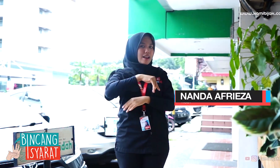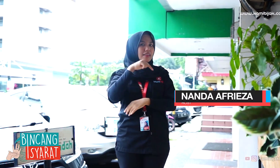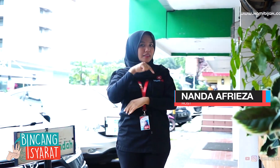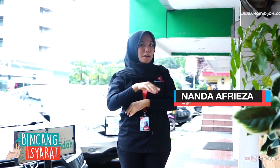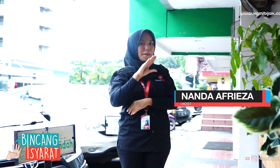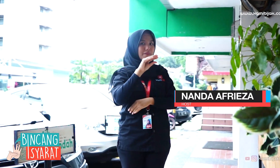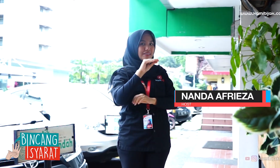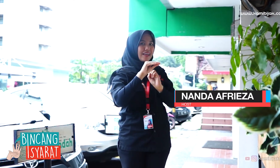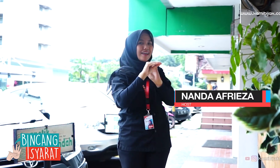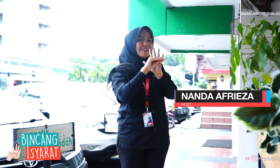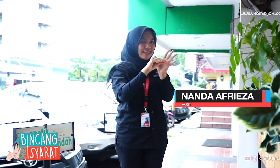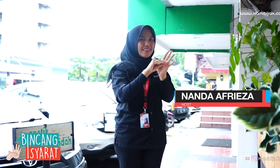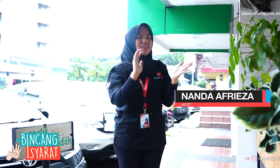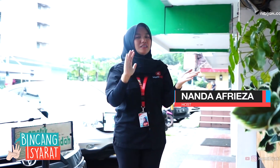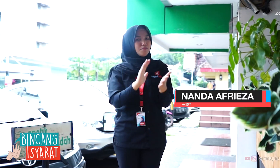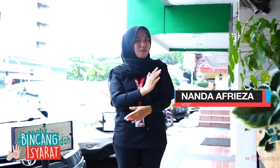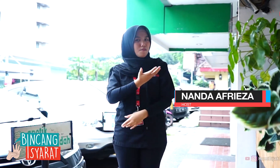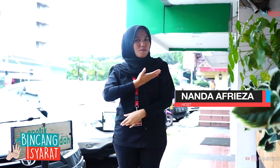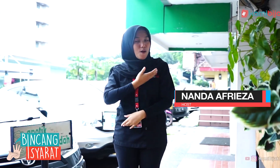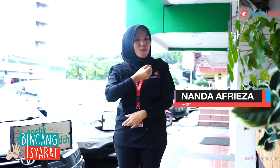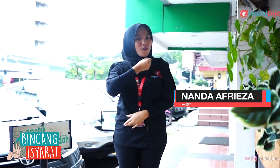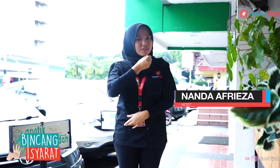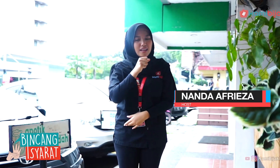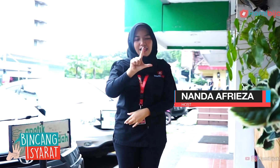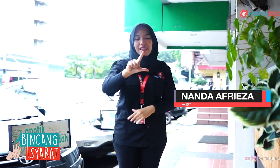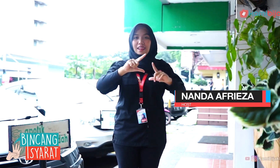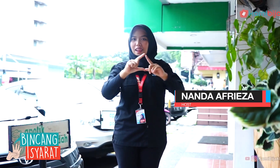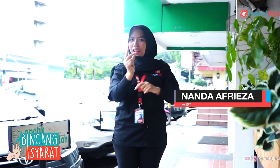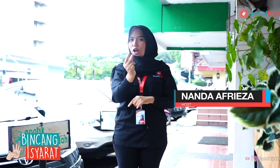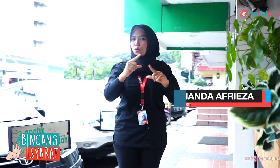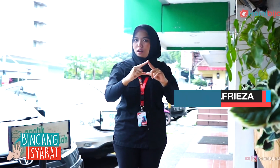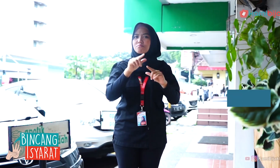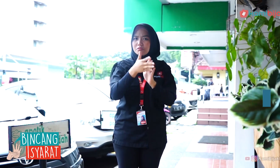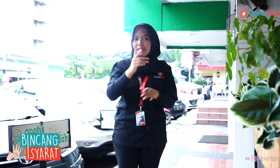Today's Bincang Isyarat has a chance to interview with Laura,